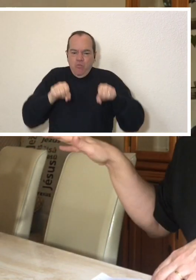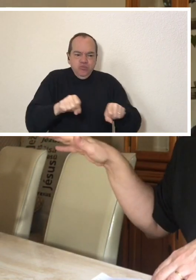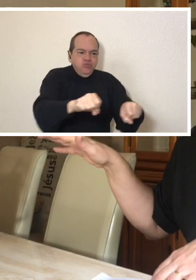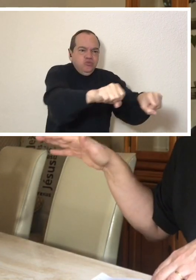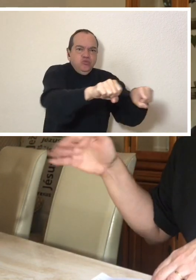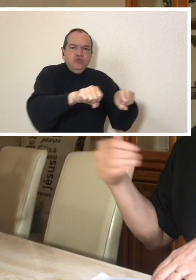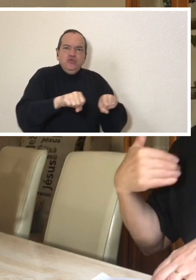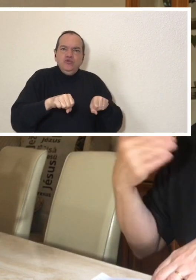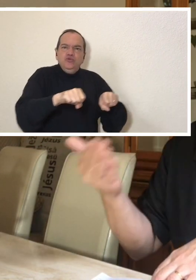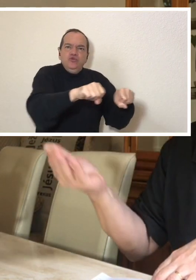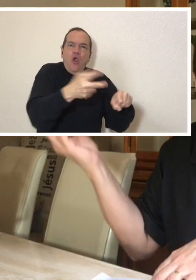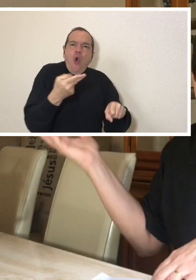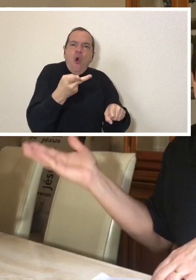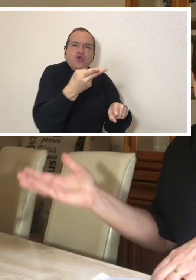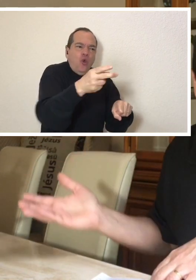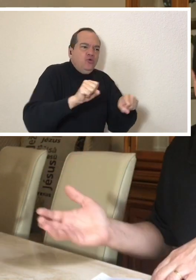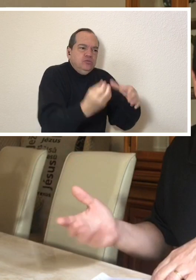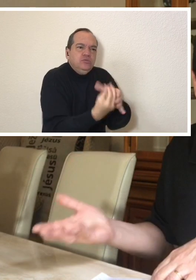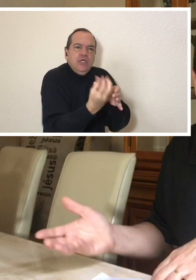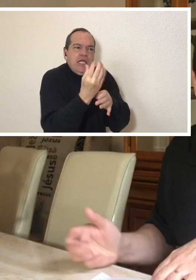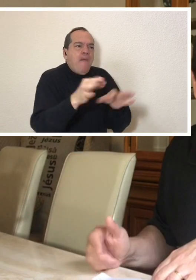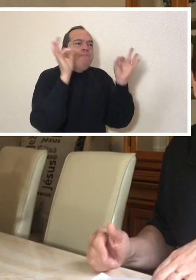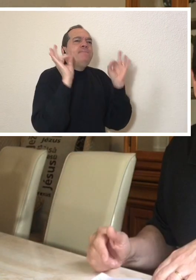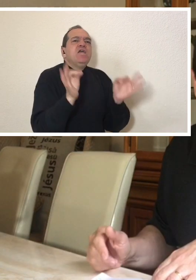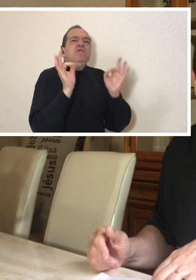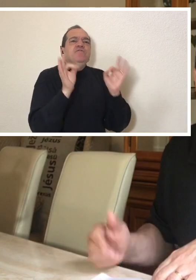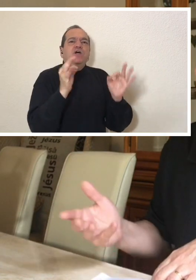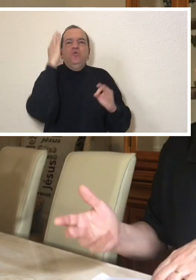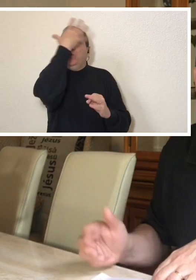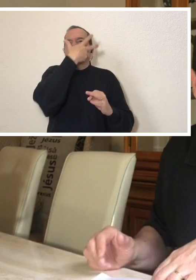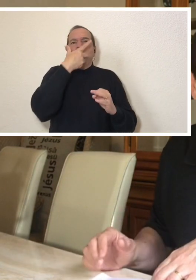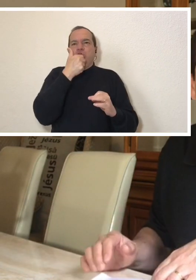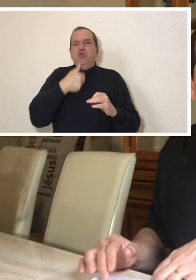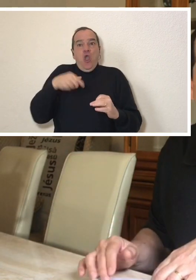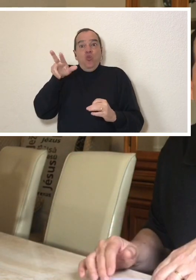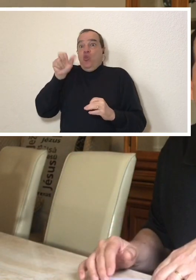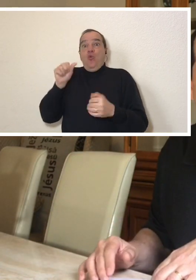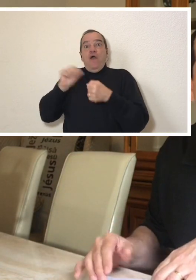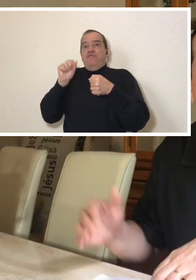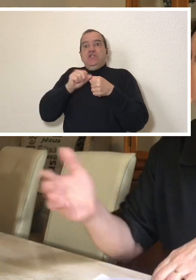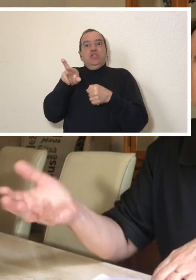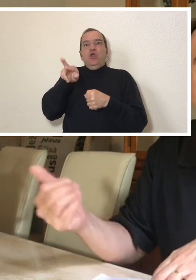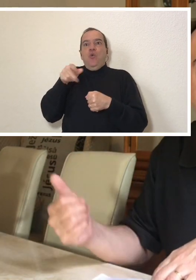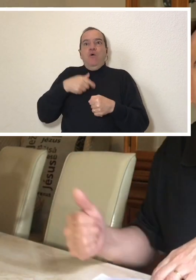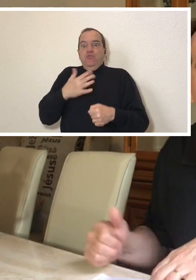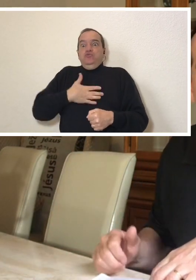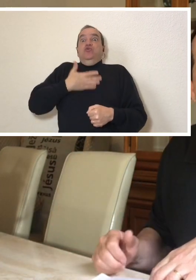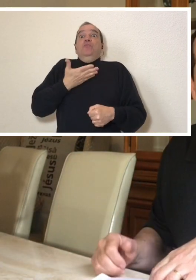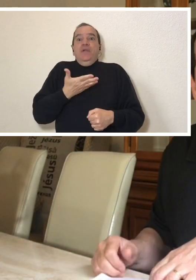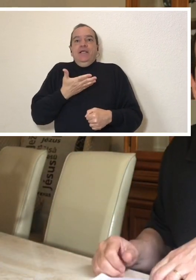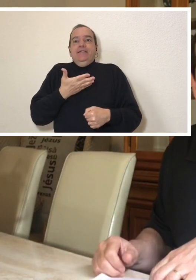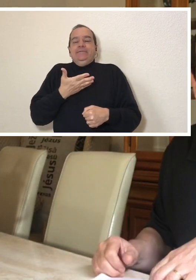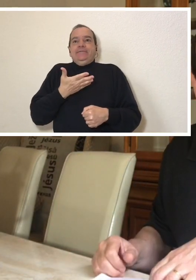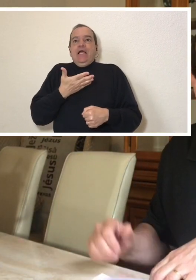I had never done in the seven years living in this house. Someone came and did it for me.